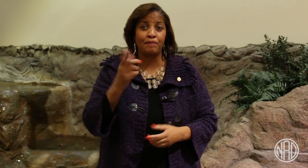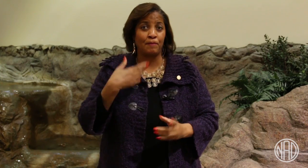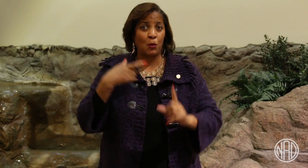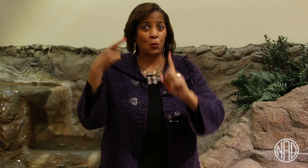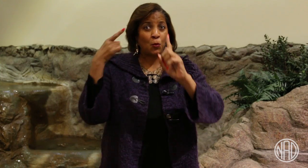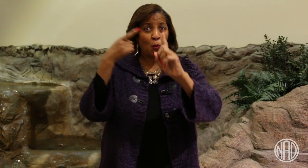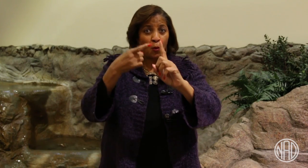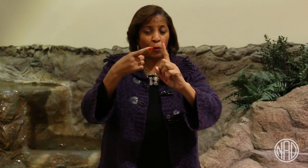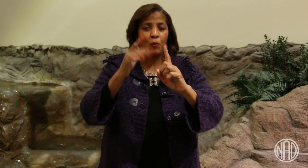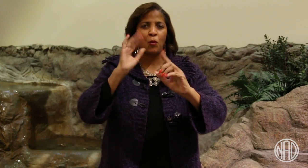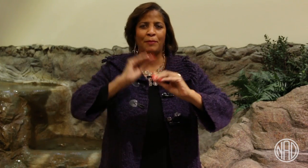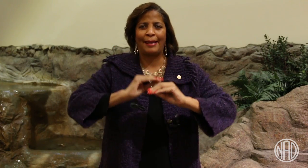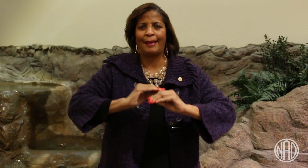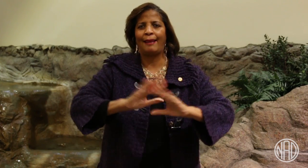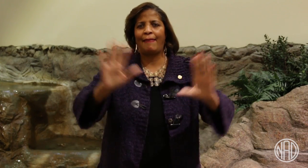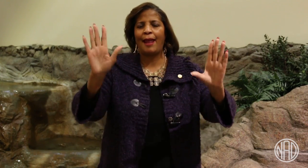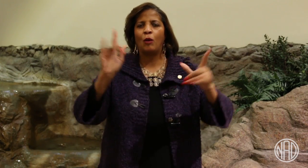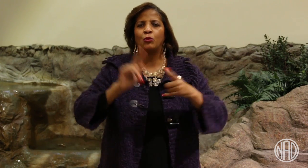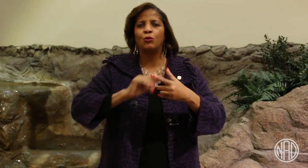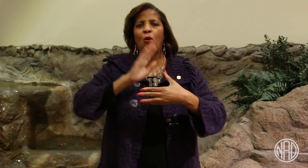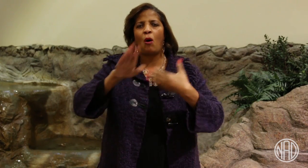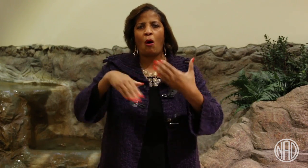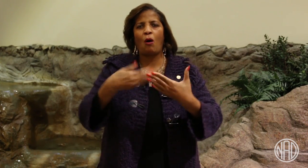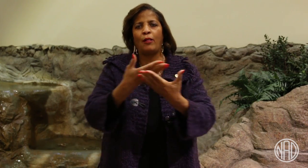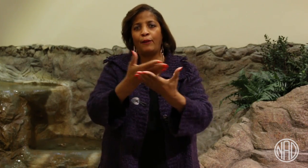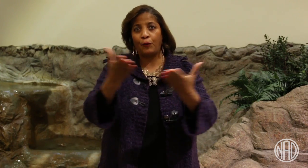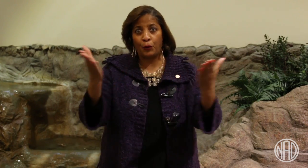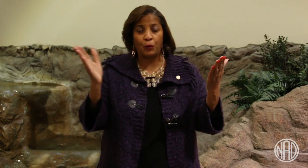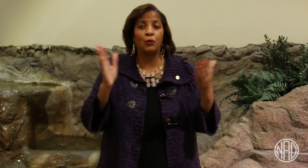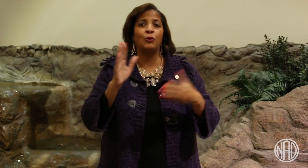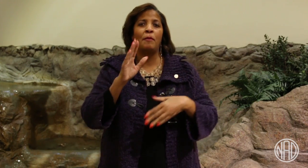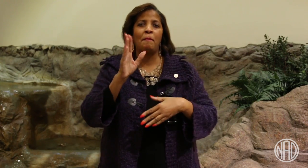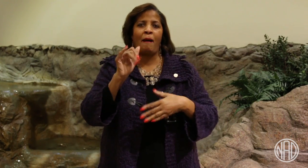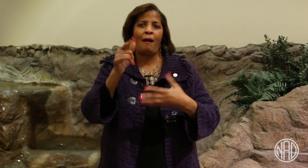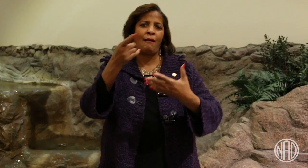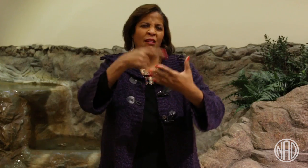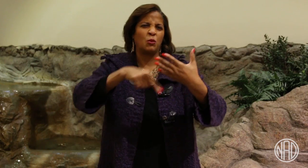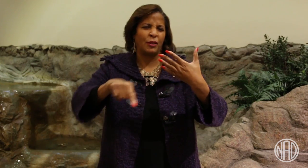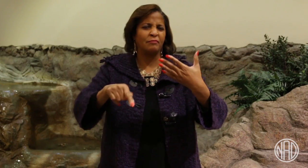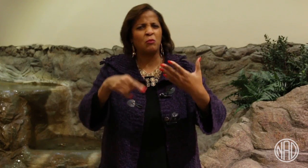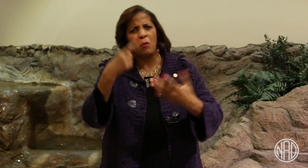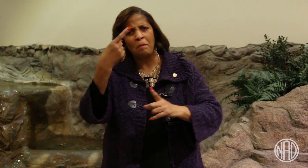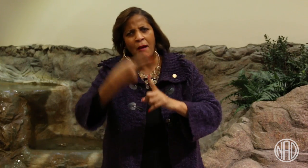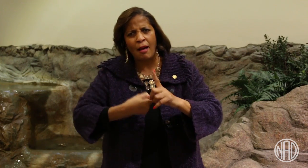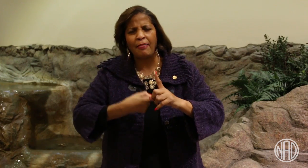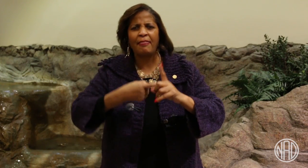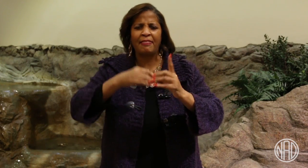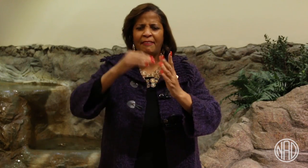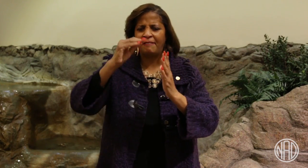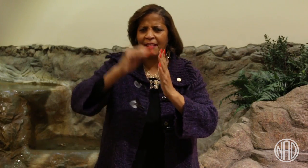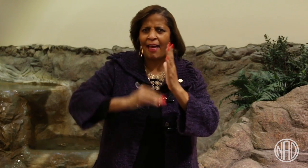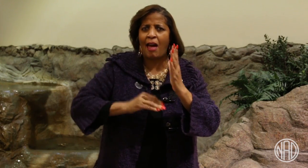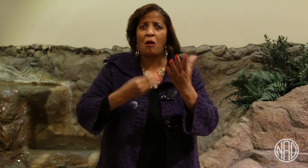My goal is to send out the survey by next week for the affiliates to have one month to fill it out.